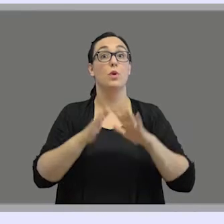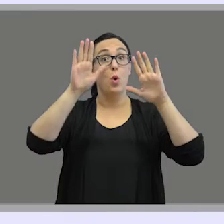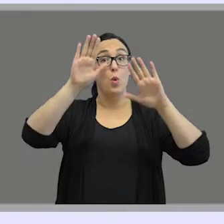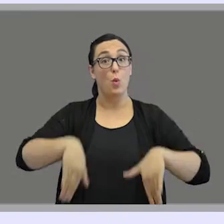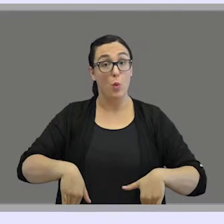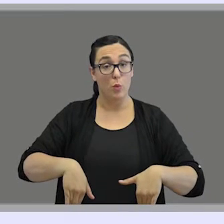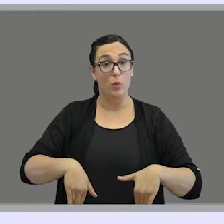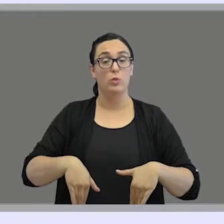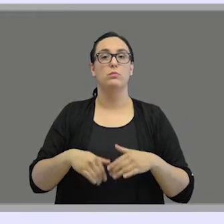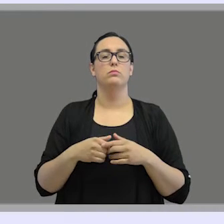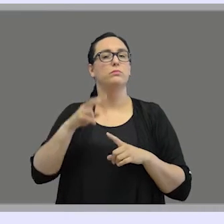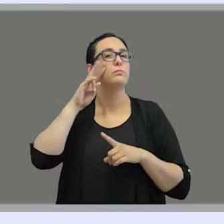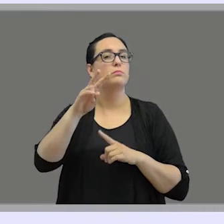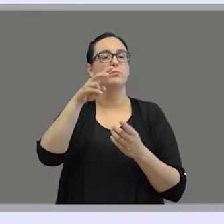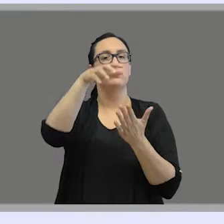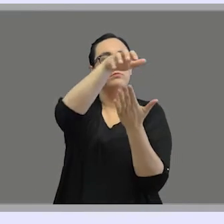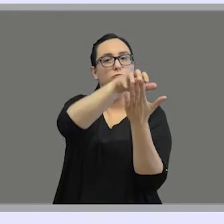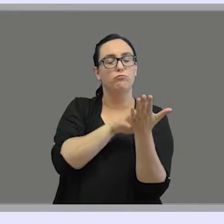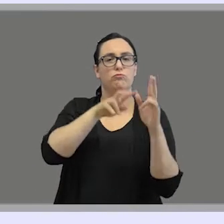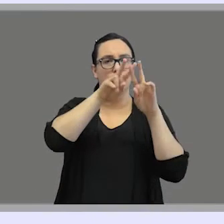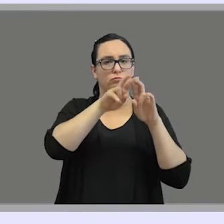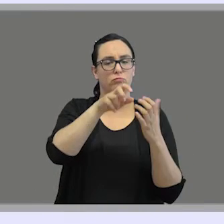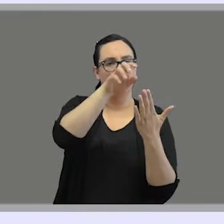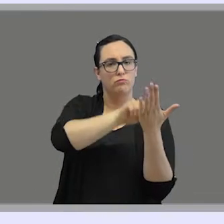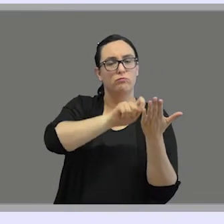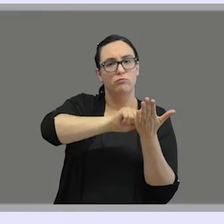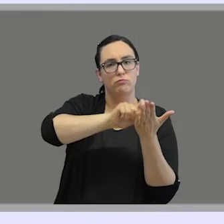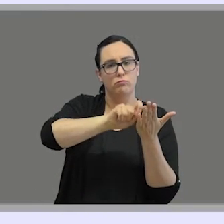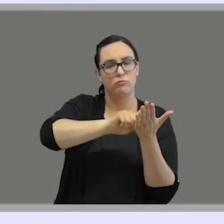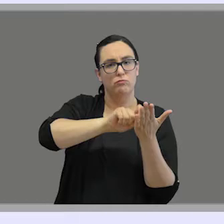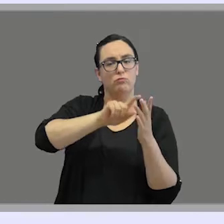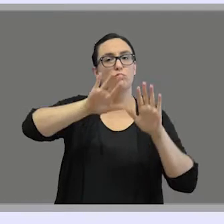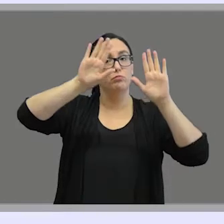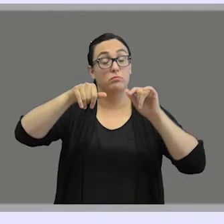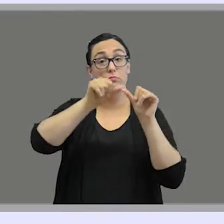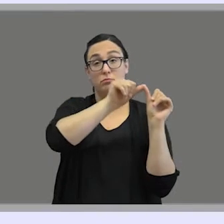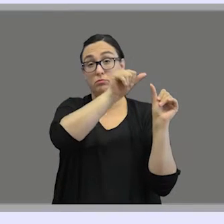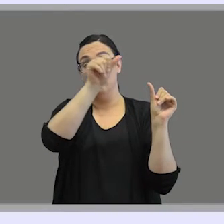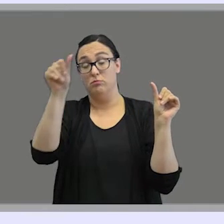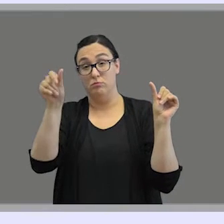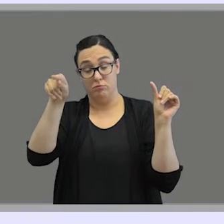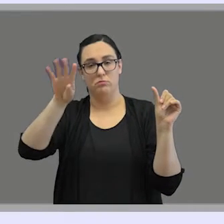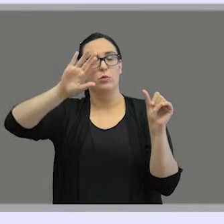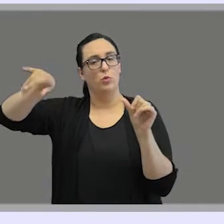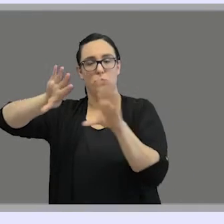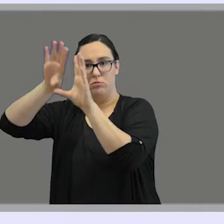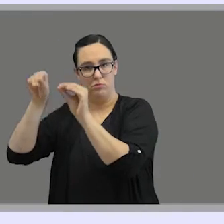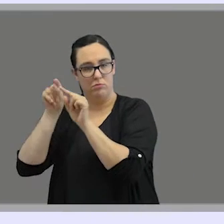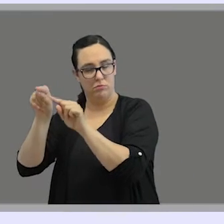in the last section of this video you will find all the references that we will mention throughout this lesson.